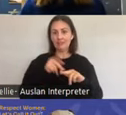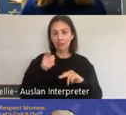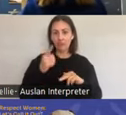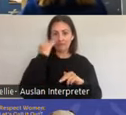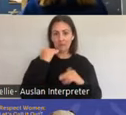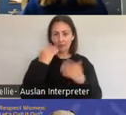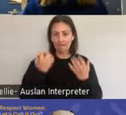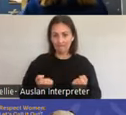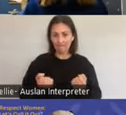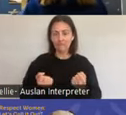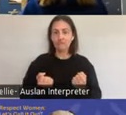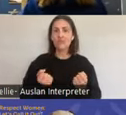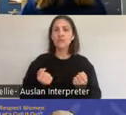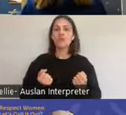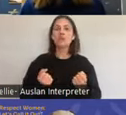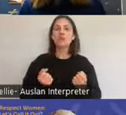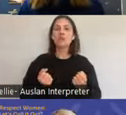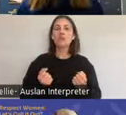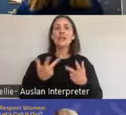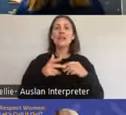when a clitoris is erect it will glow white.